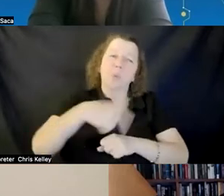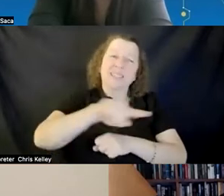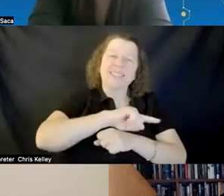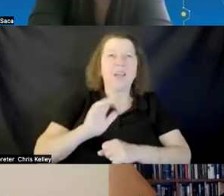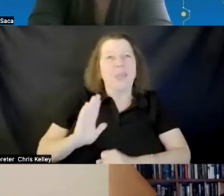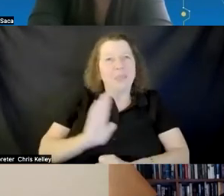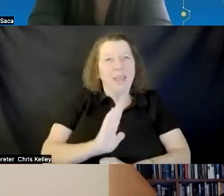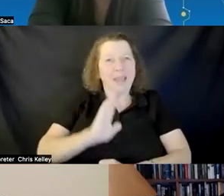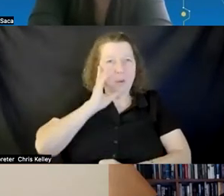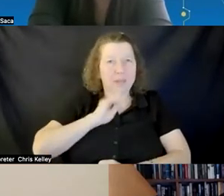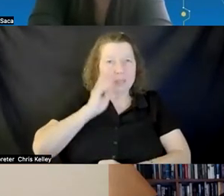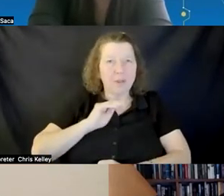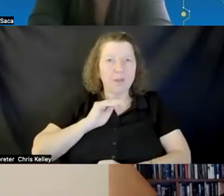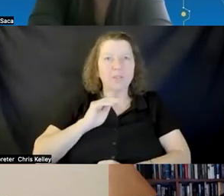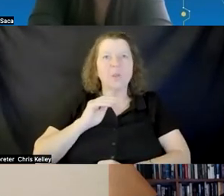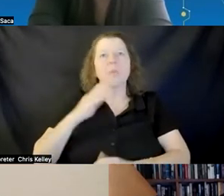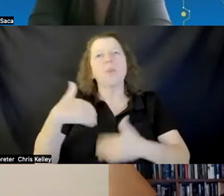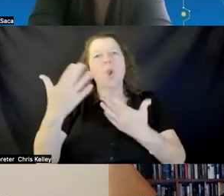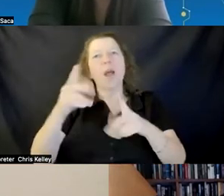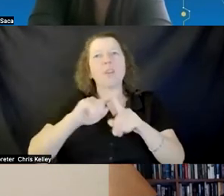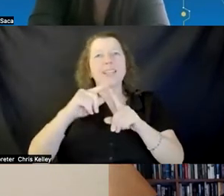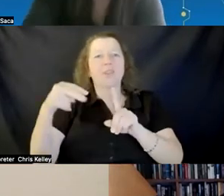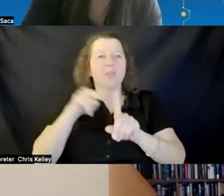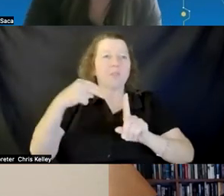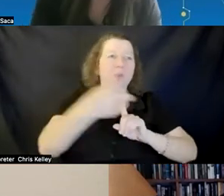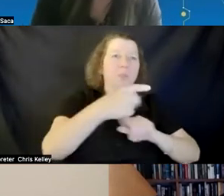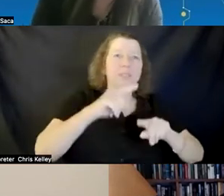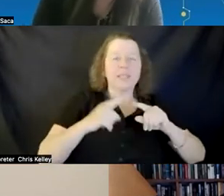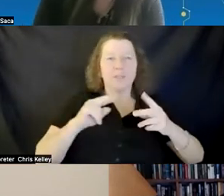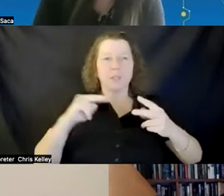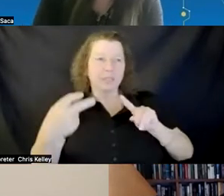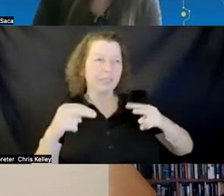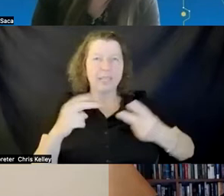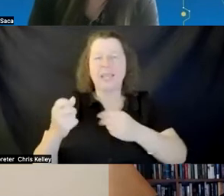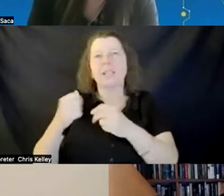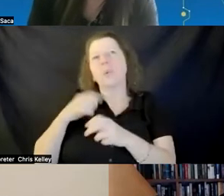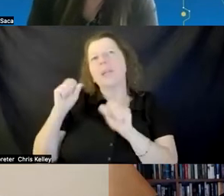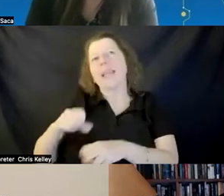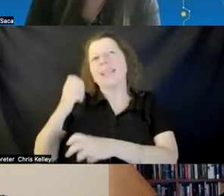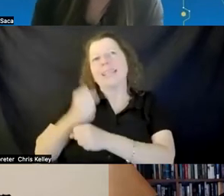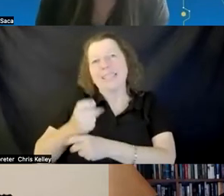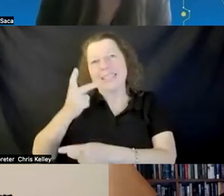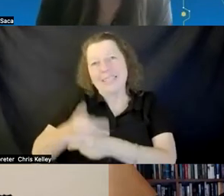views and how we can keep the spirit of universal design for learning because unfortunately i think